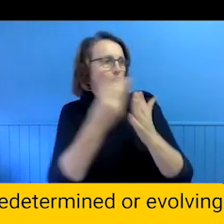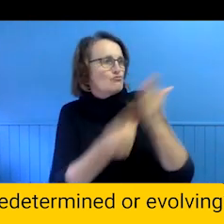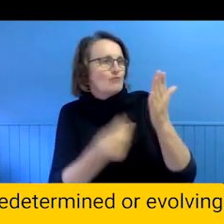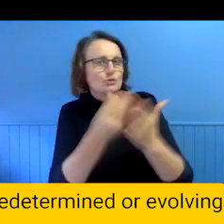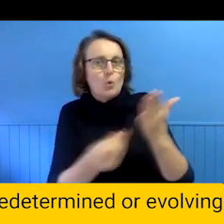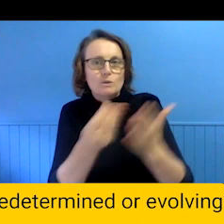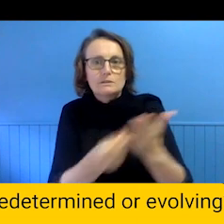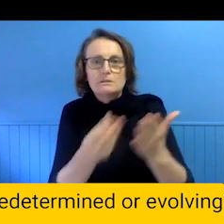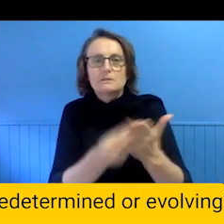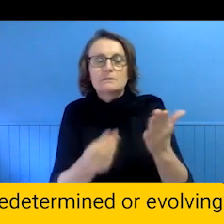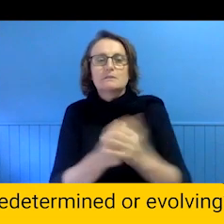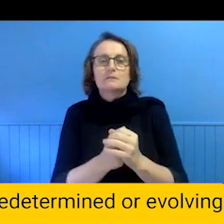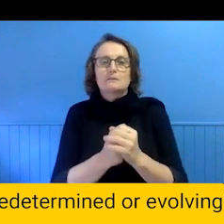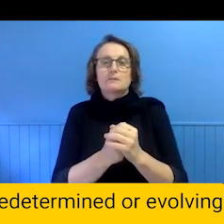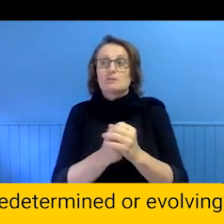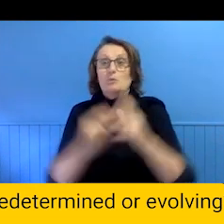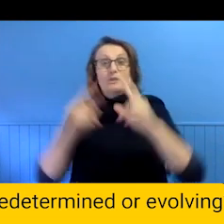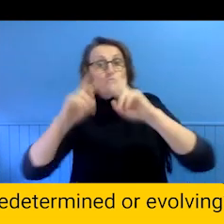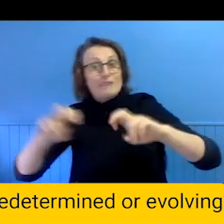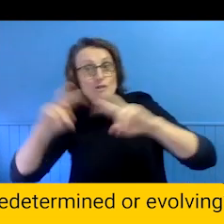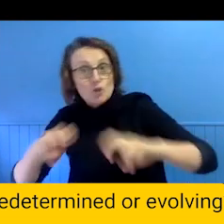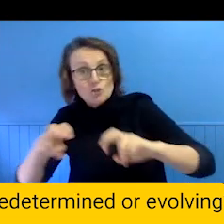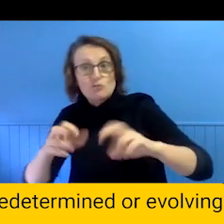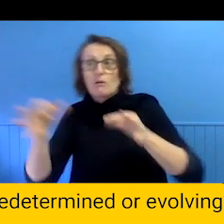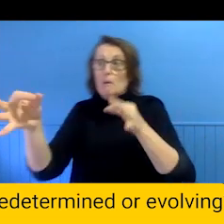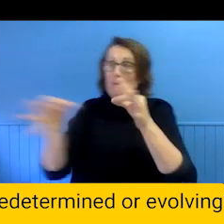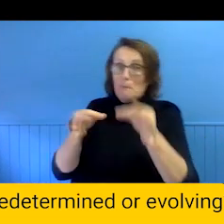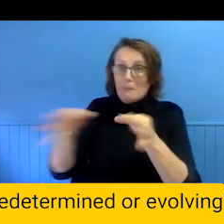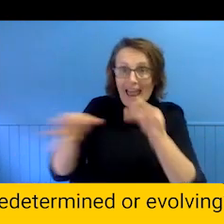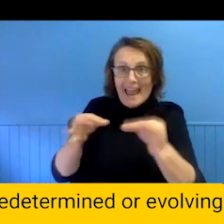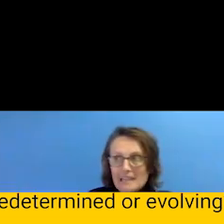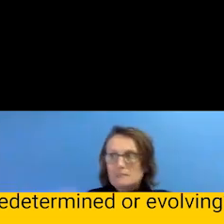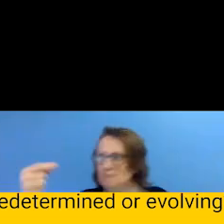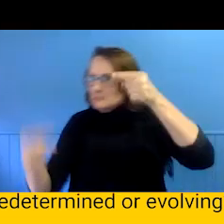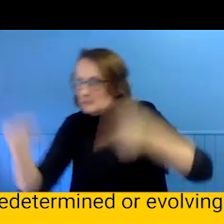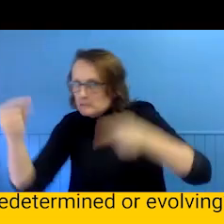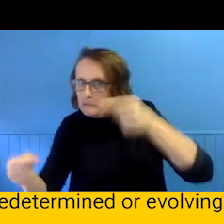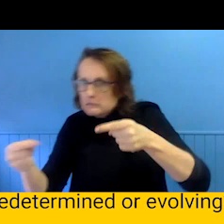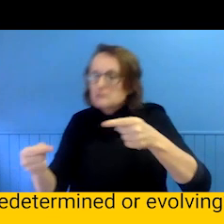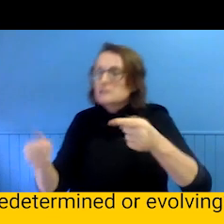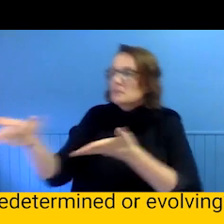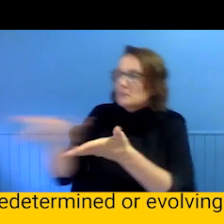It is an al my of research, strategy, insistence, debate, practicality and obstinance.